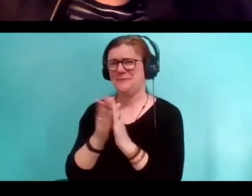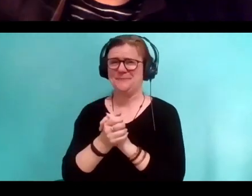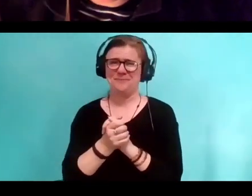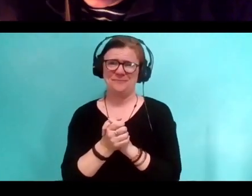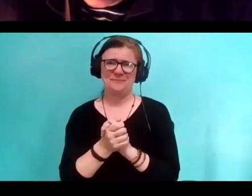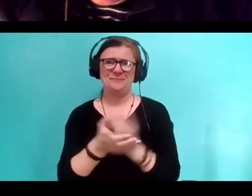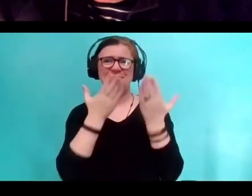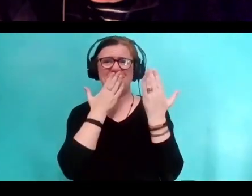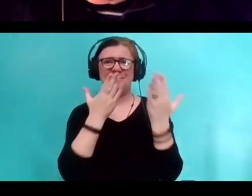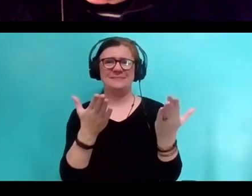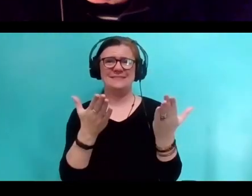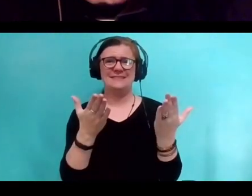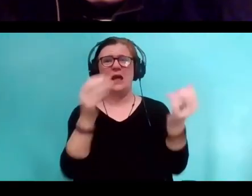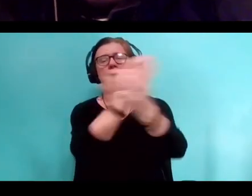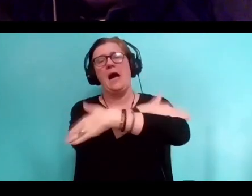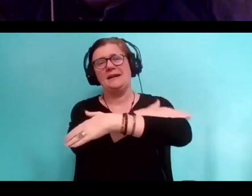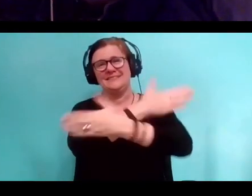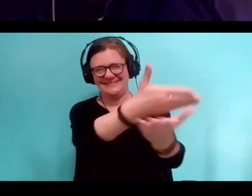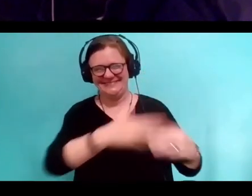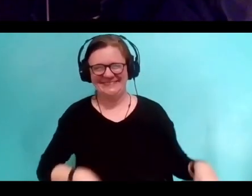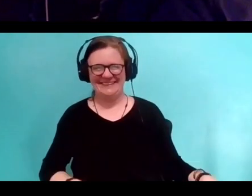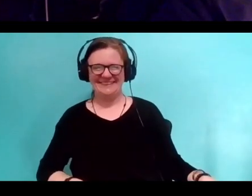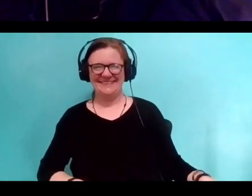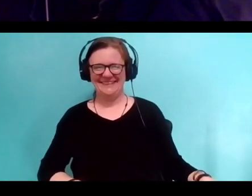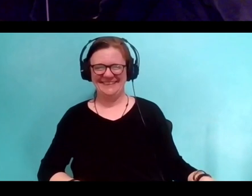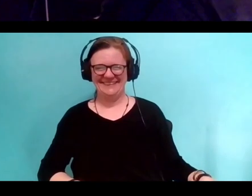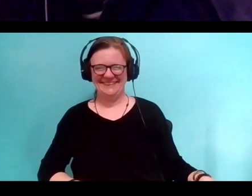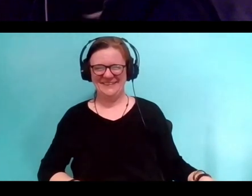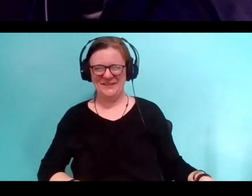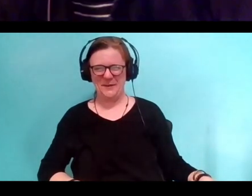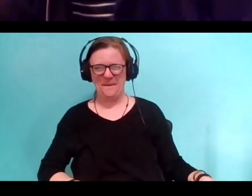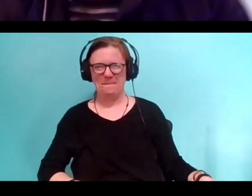Okay look I'm giving you a big hug via Zoom. (growling)